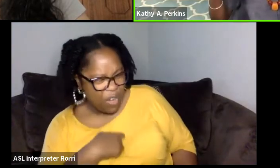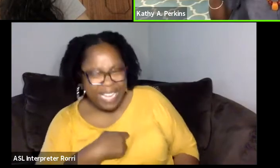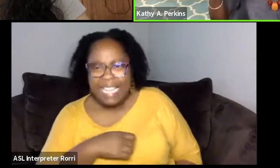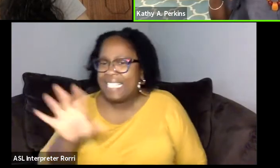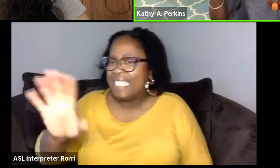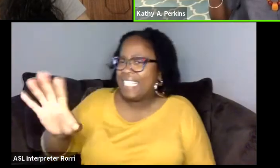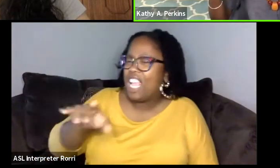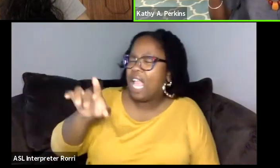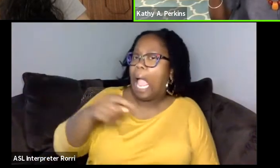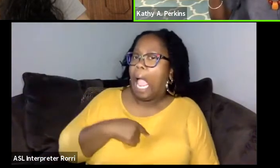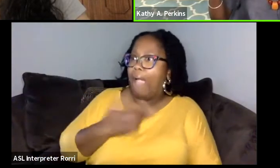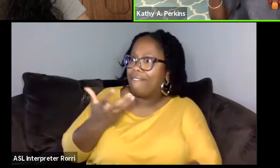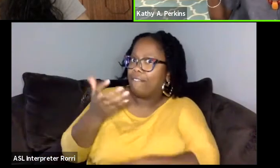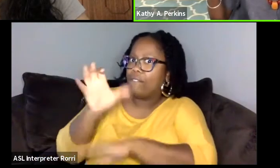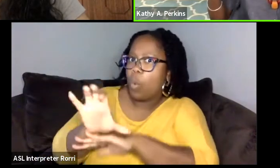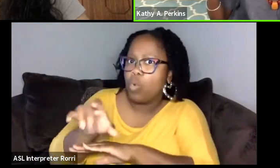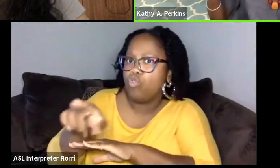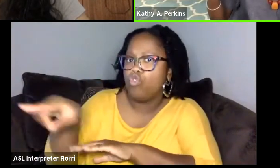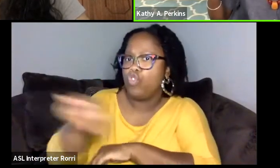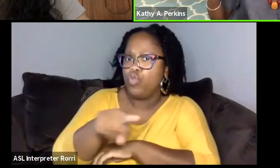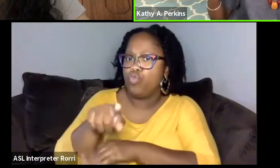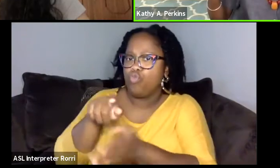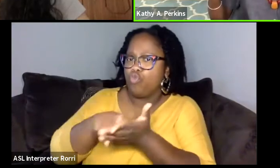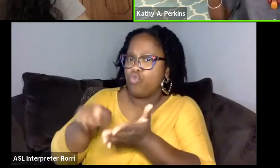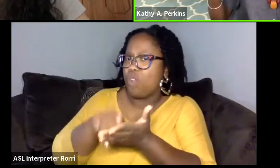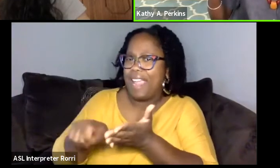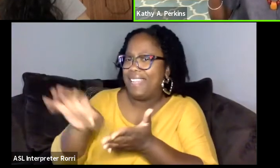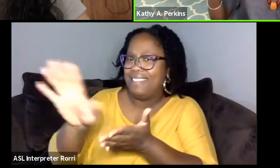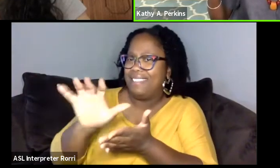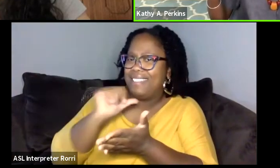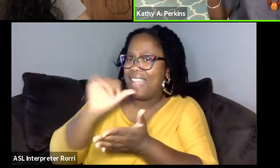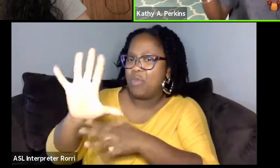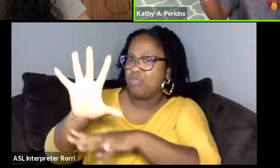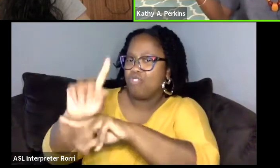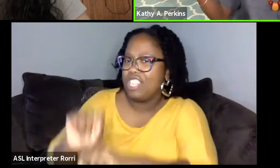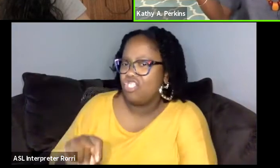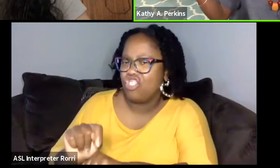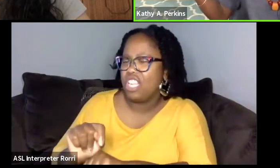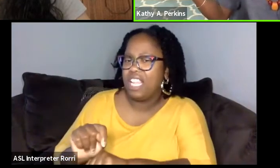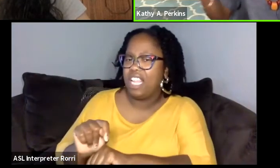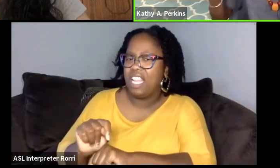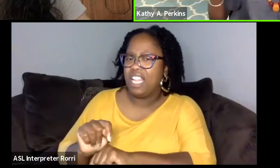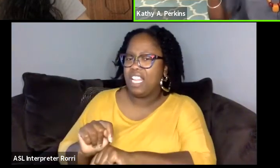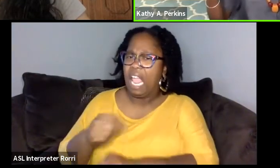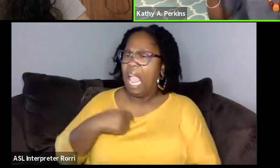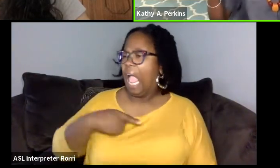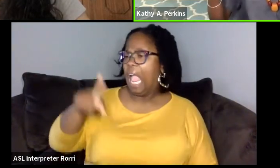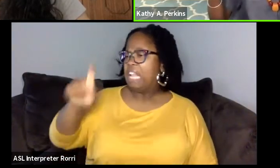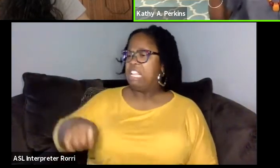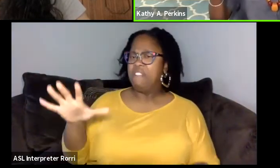that's not how you present your work because I was saying, well, I need to follow a text. I need stage direction.